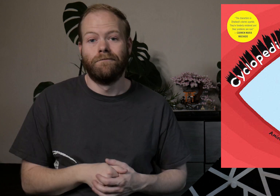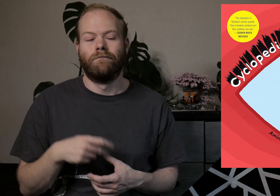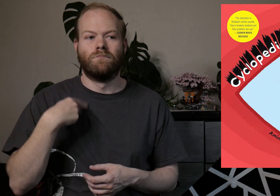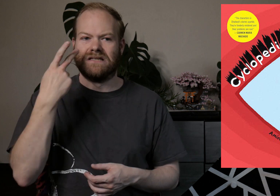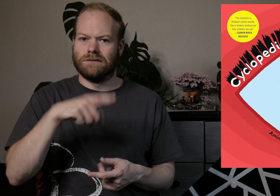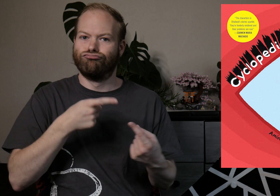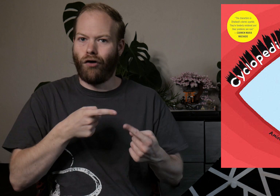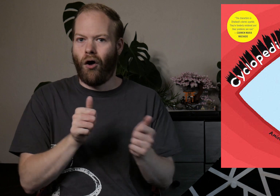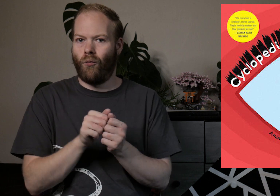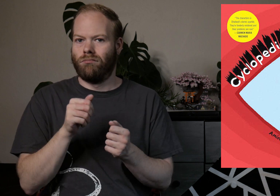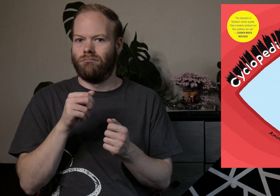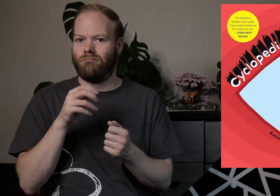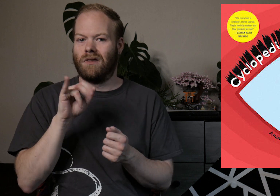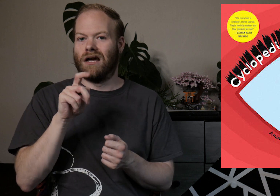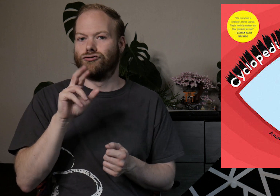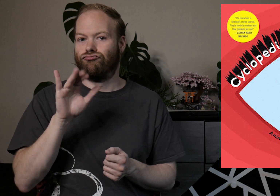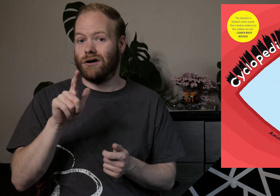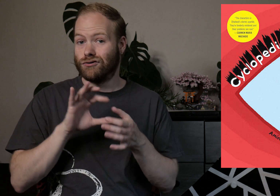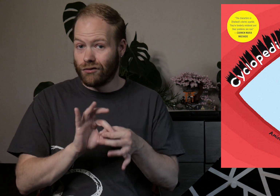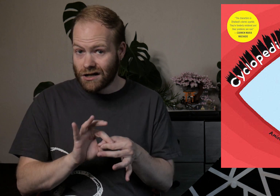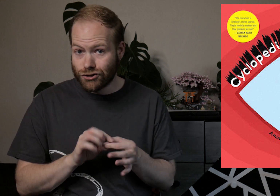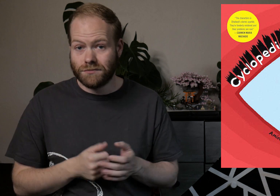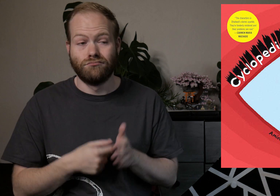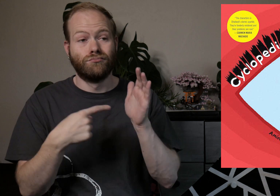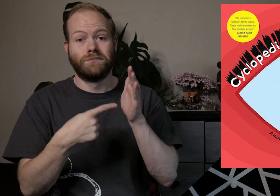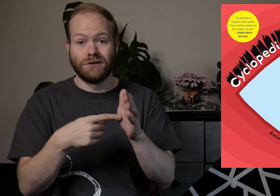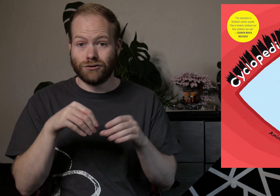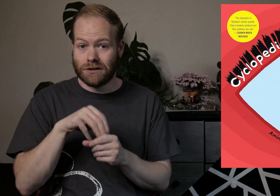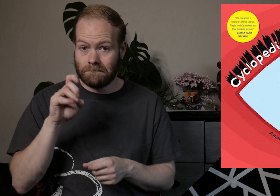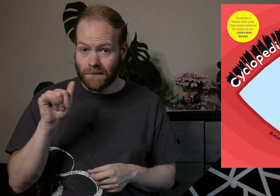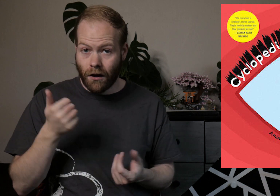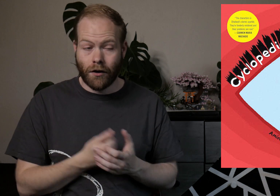We see them struggle with interracial relationships, representation in media,